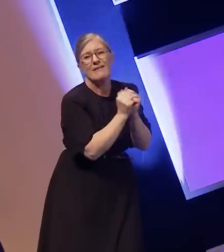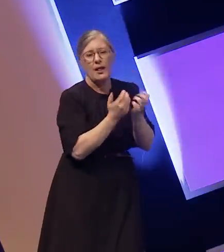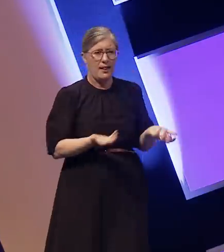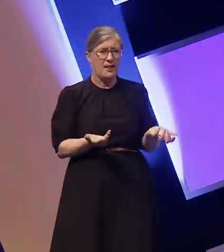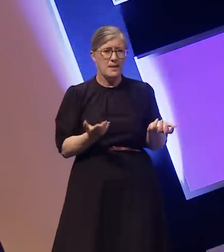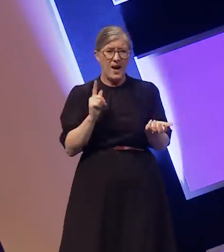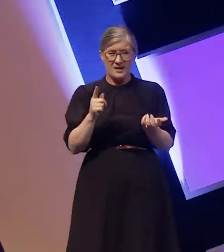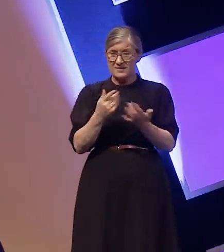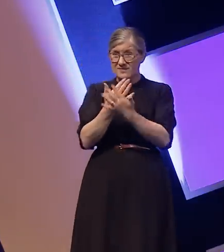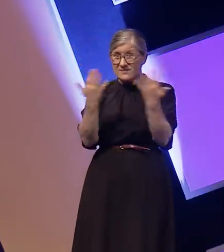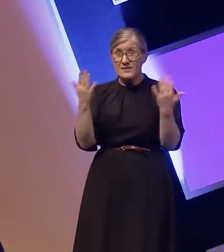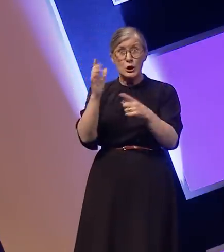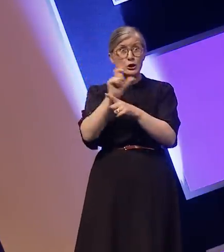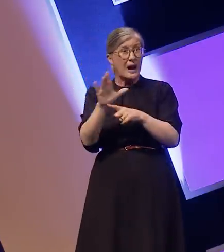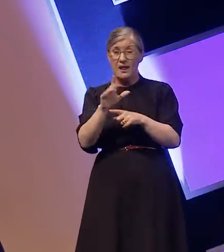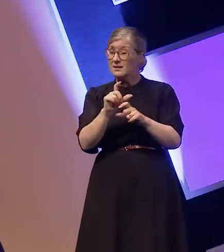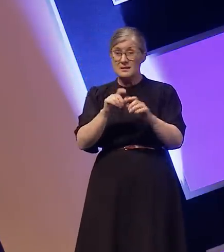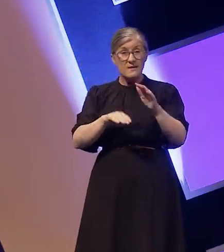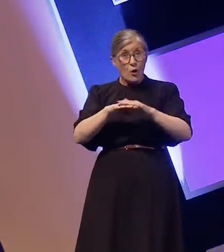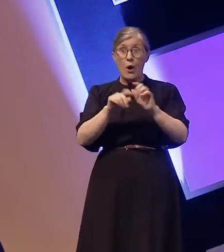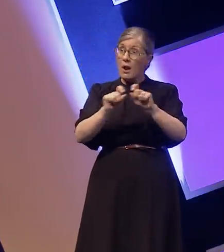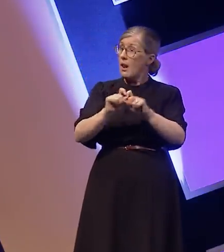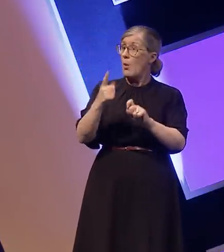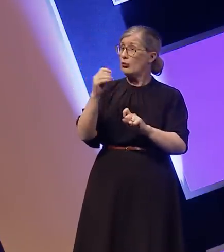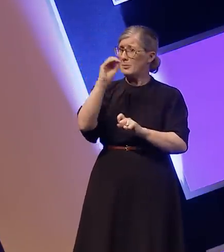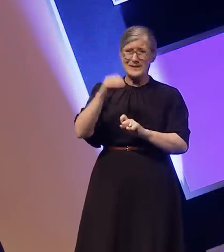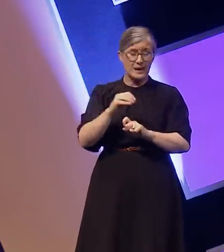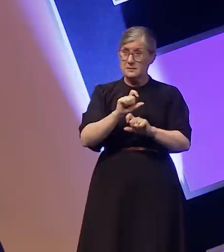please fix your problem. And to all the broadcasters, please think about your audience.